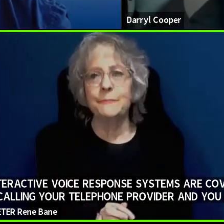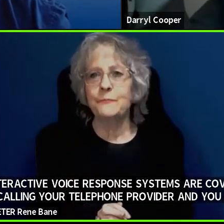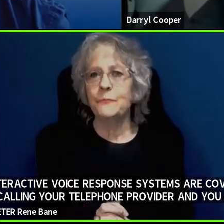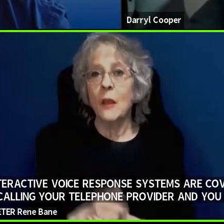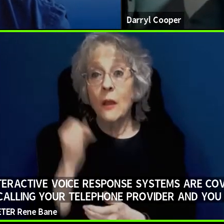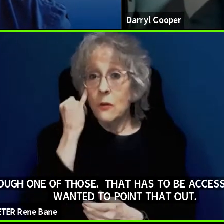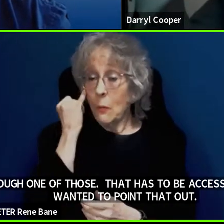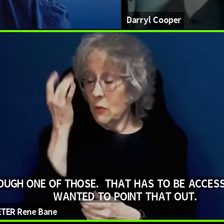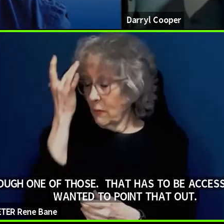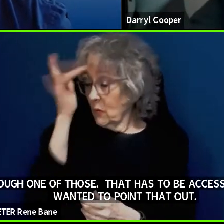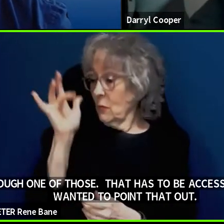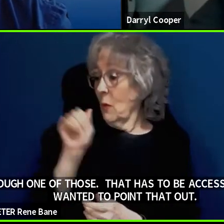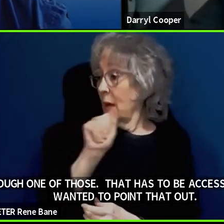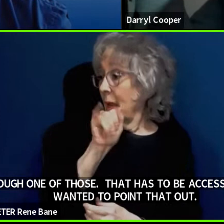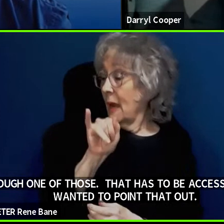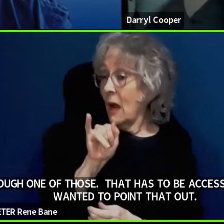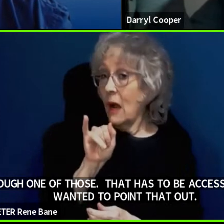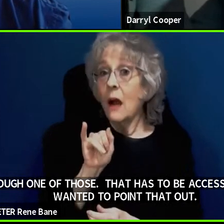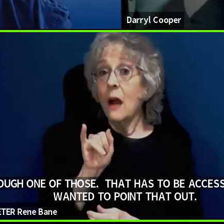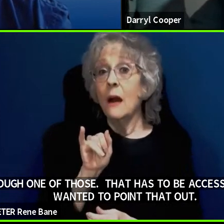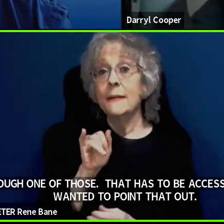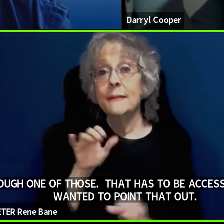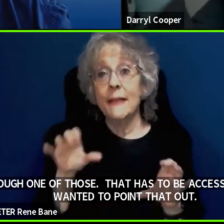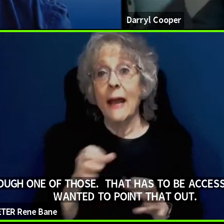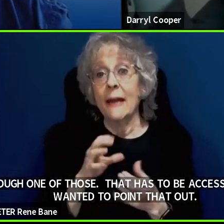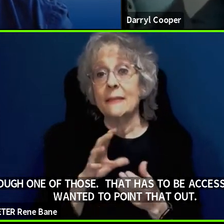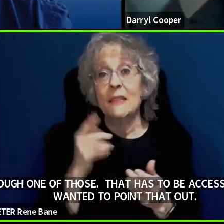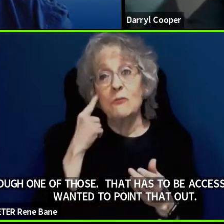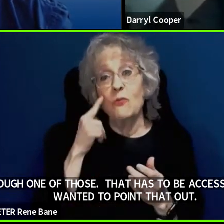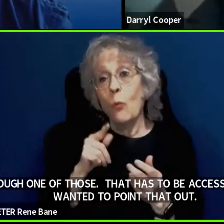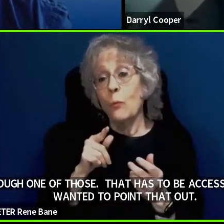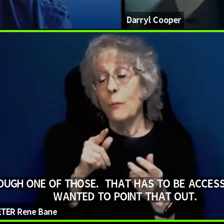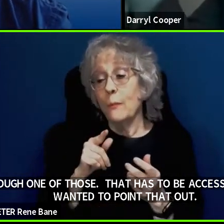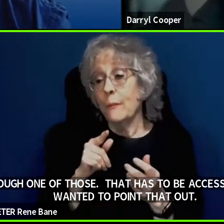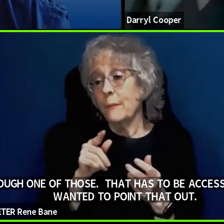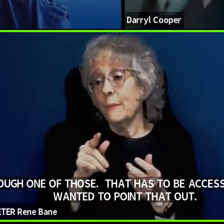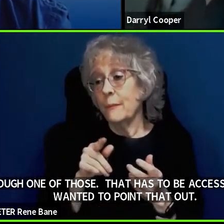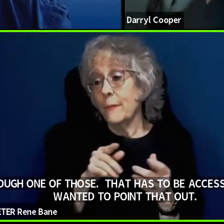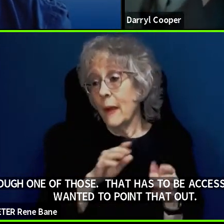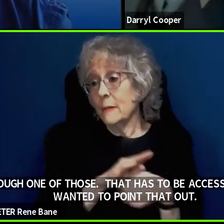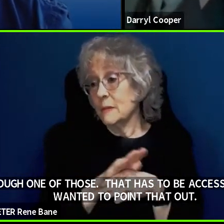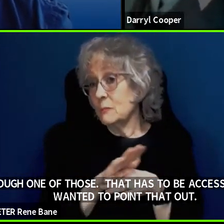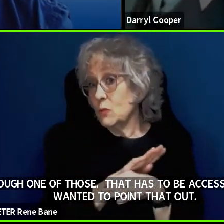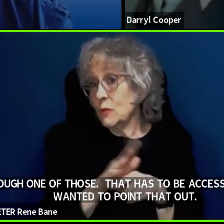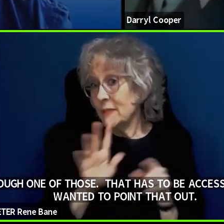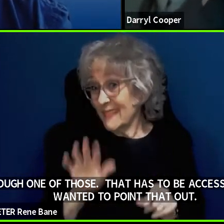you know, acting on behalf of the company or is that a conversation? I mean, right now I think